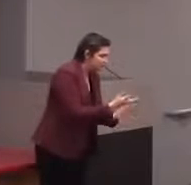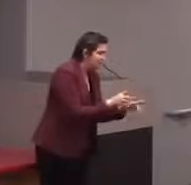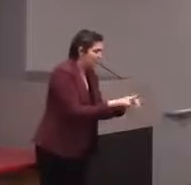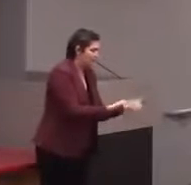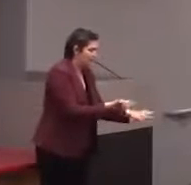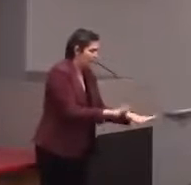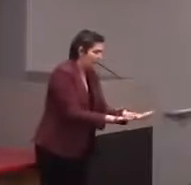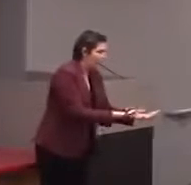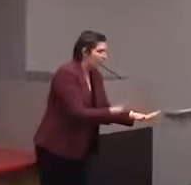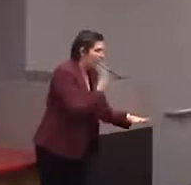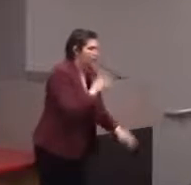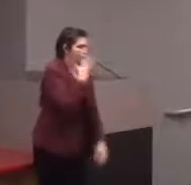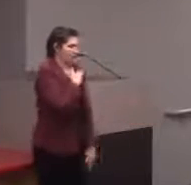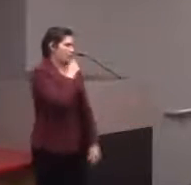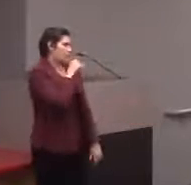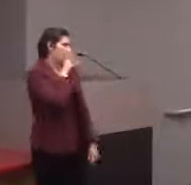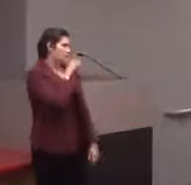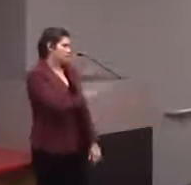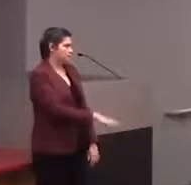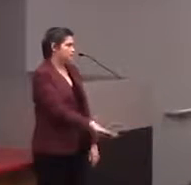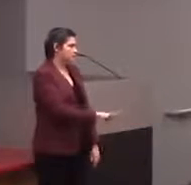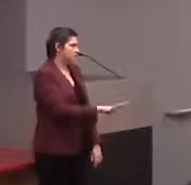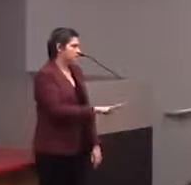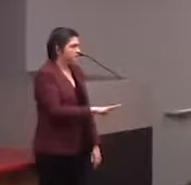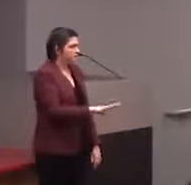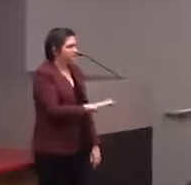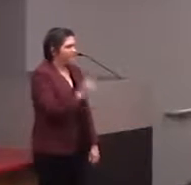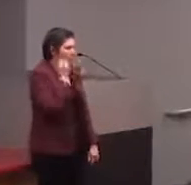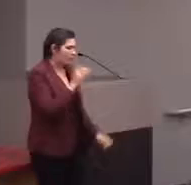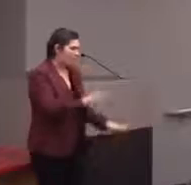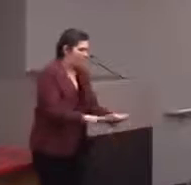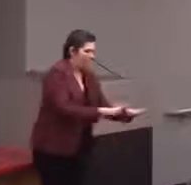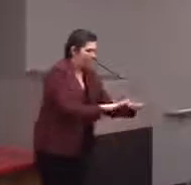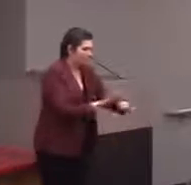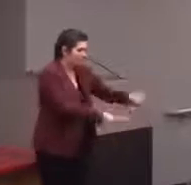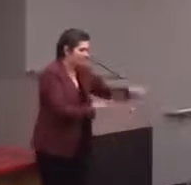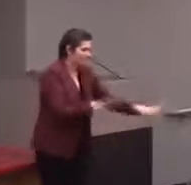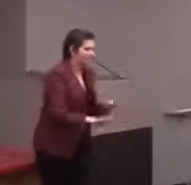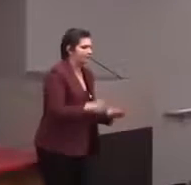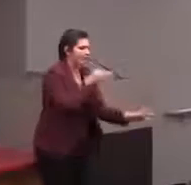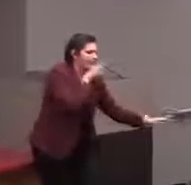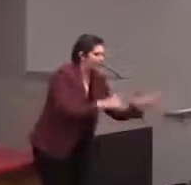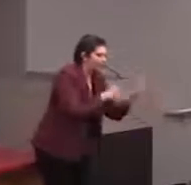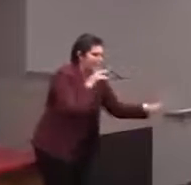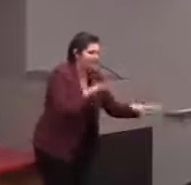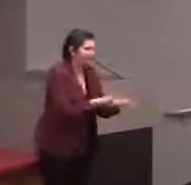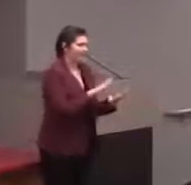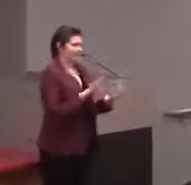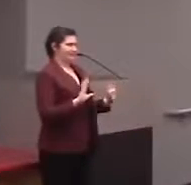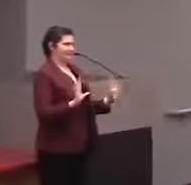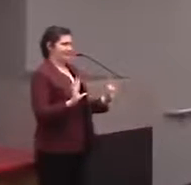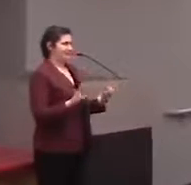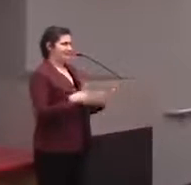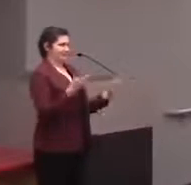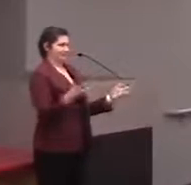[Chris] Cool. Yeah, 'cause it is obnoxious if you don't want it to talk and it's just like, "Blah blah blah, blah blah." So whenever we make these things, we always always